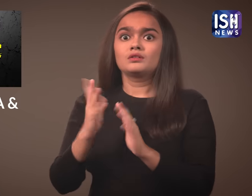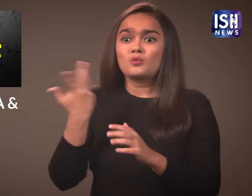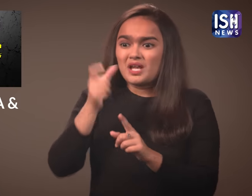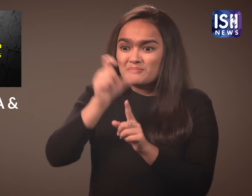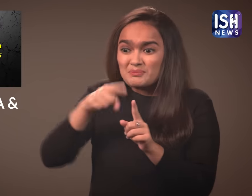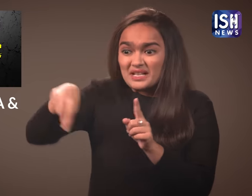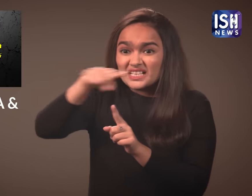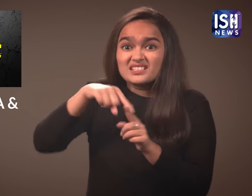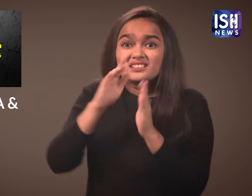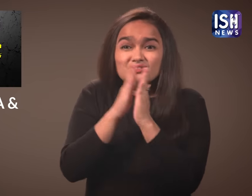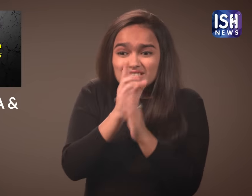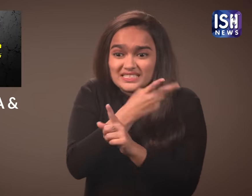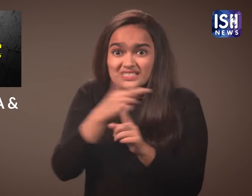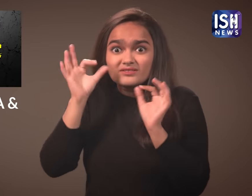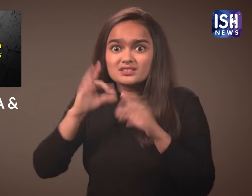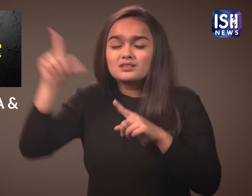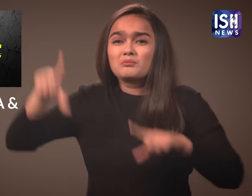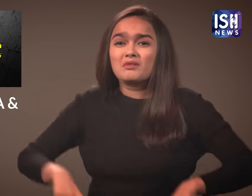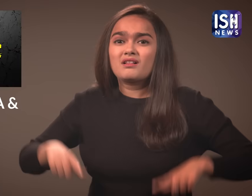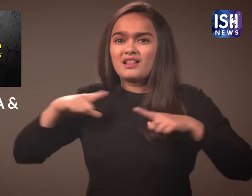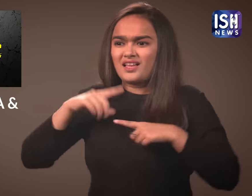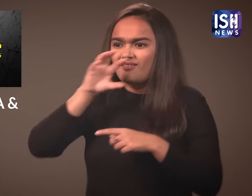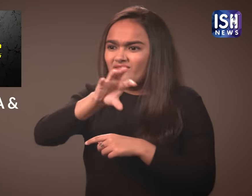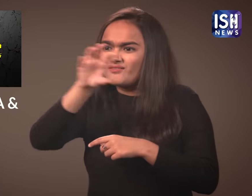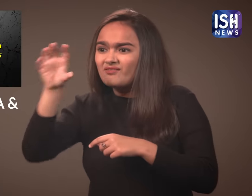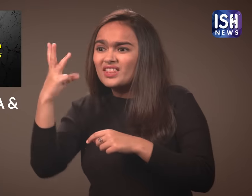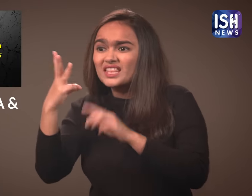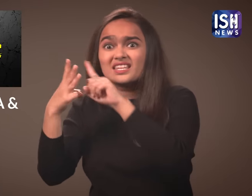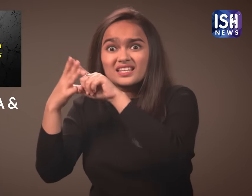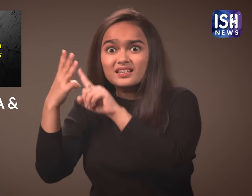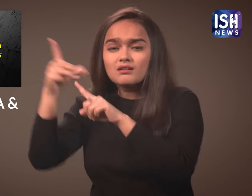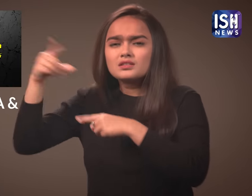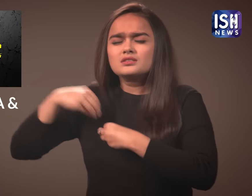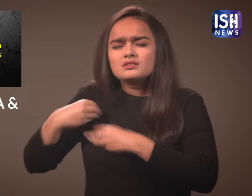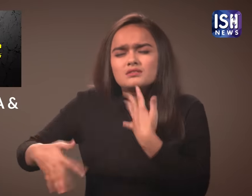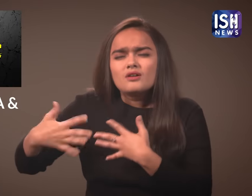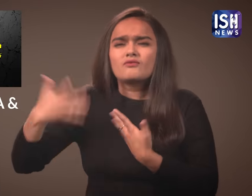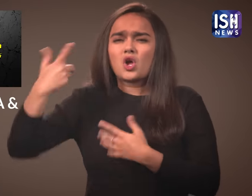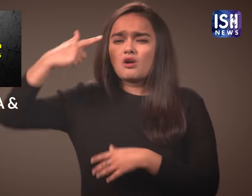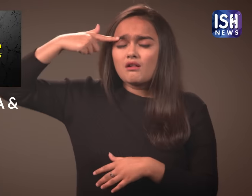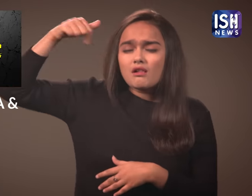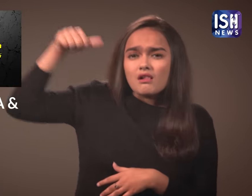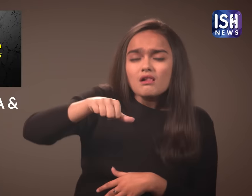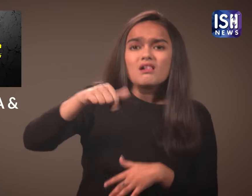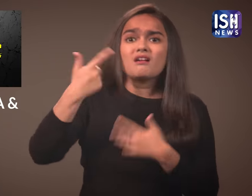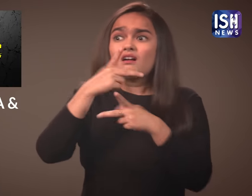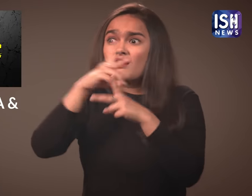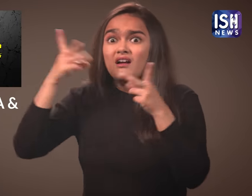People of these religions face a lot of persecution in those three countries.